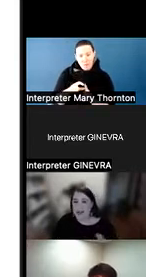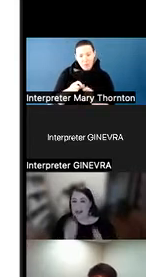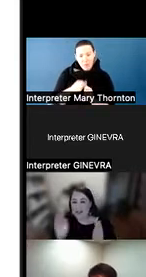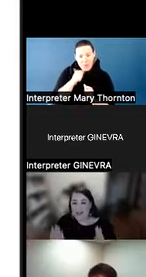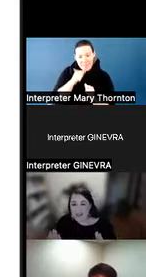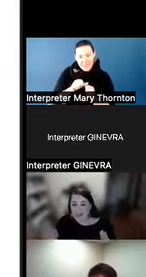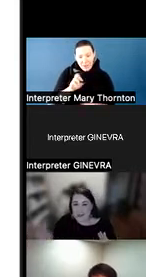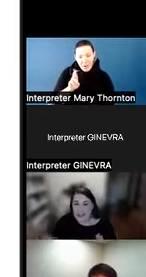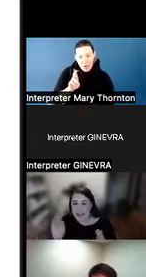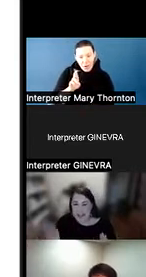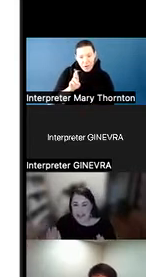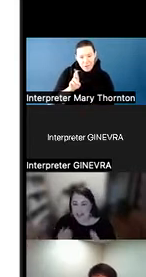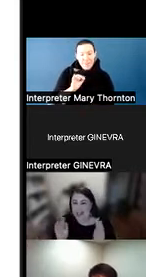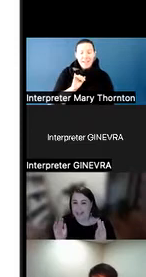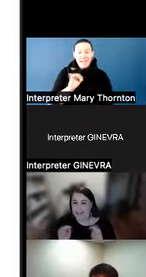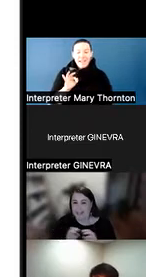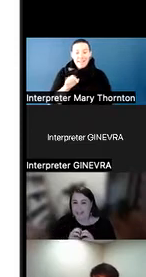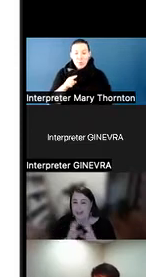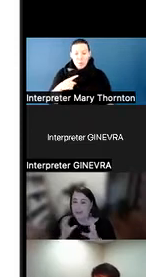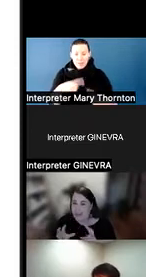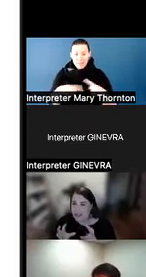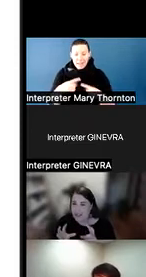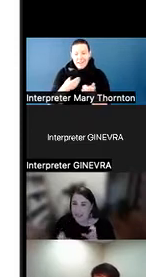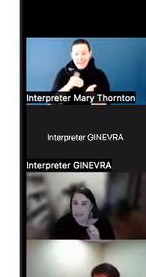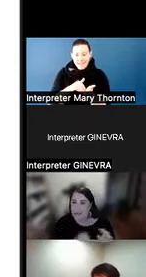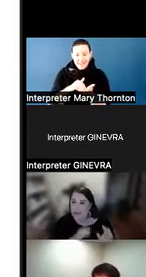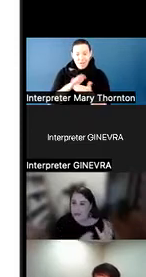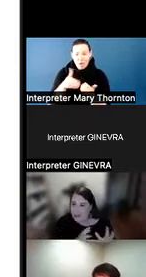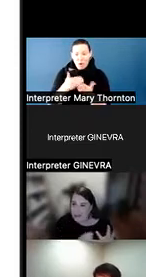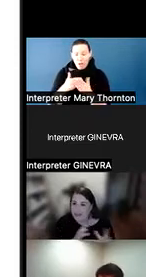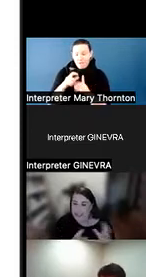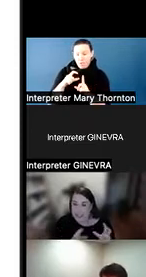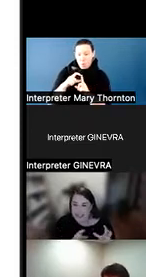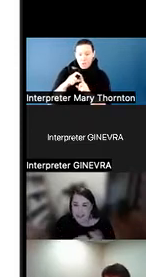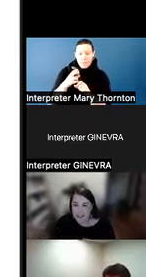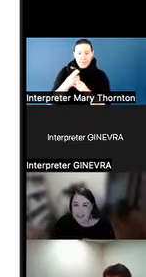If you use a communication device, or if you communicate via sign language,